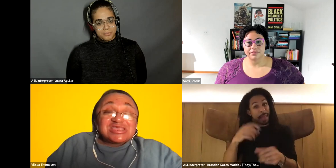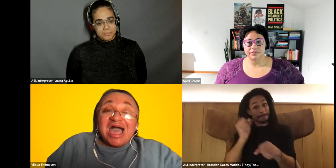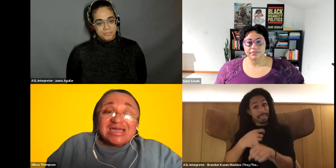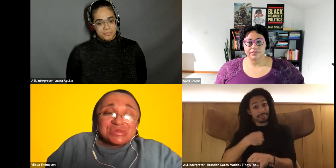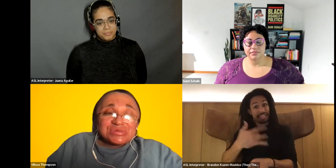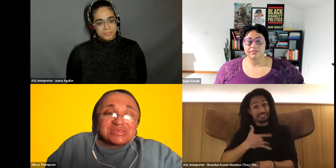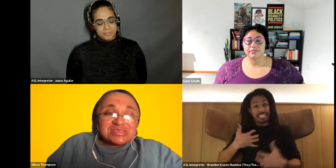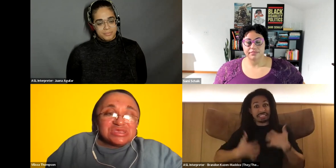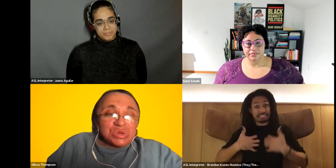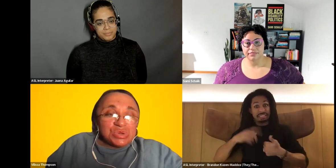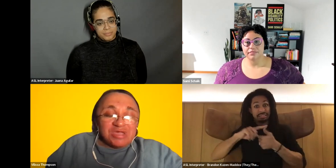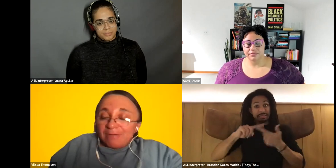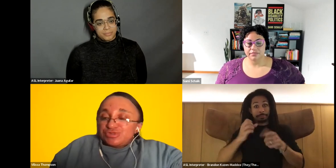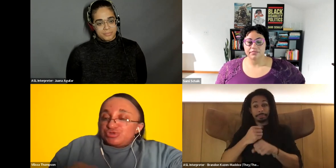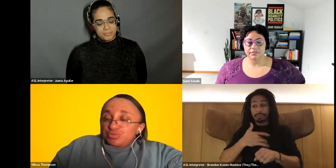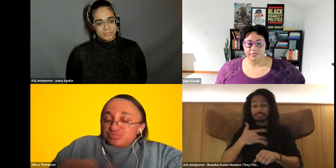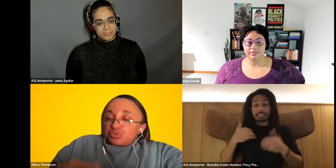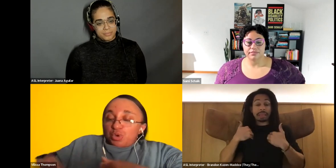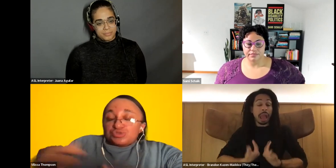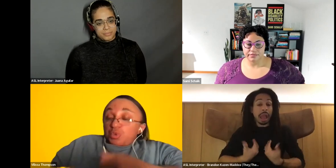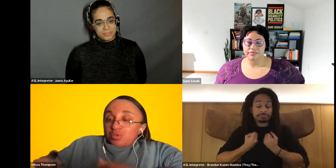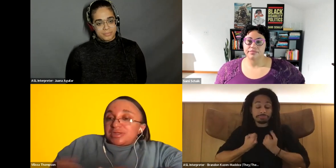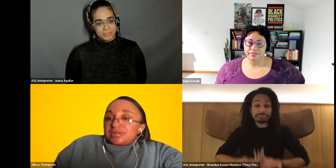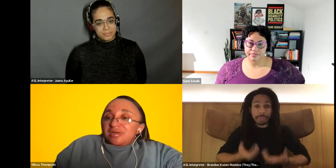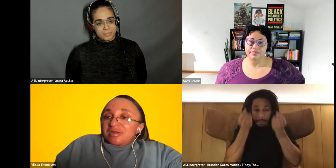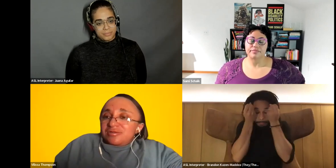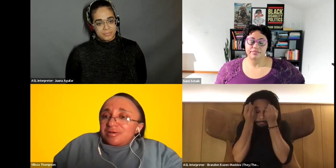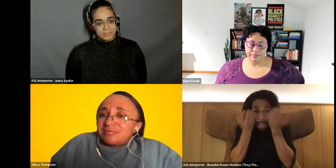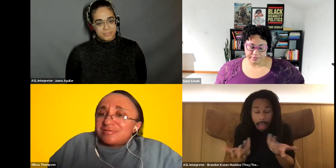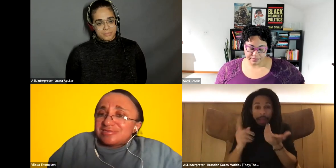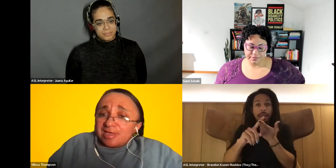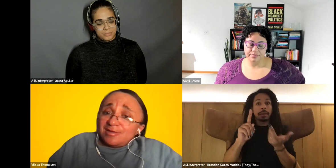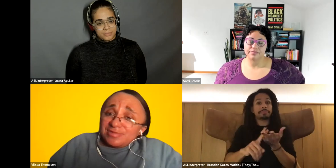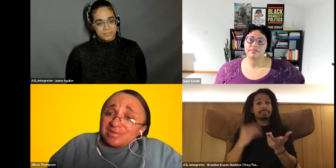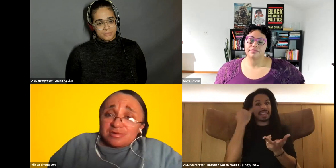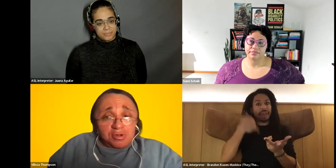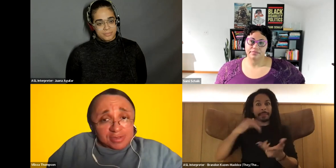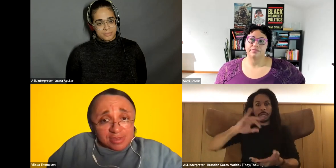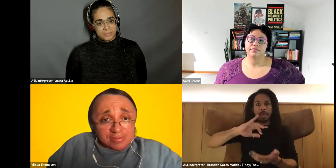Vilissa Thompson: tired? You know, if i'm doomed for scrolling, you know, is that helping me or hurting me.